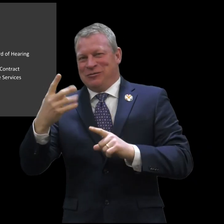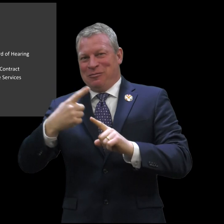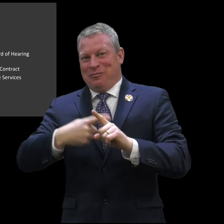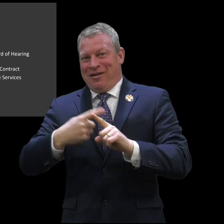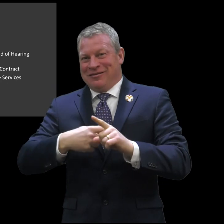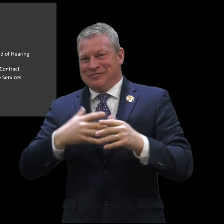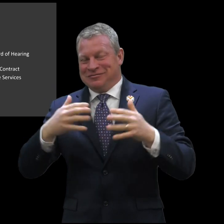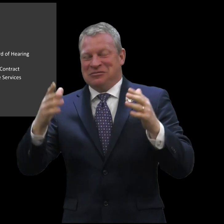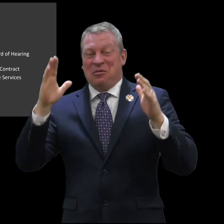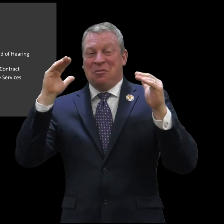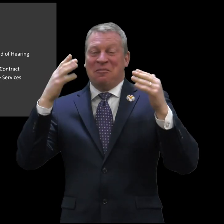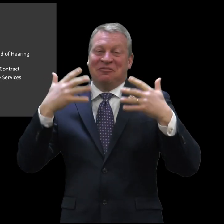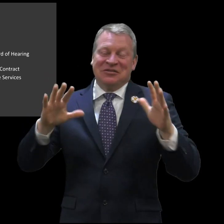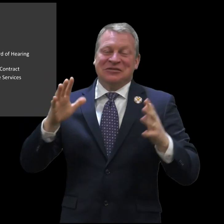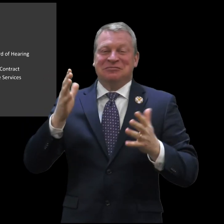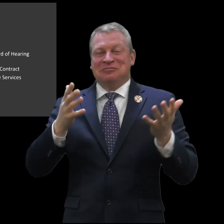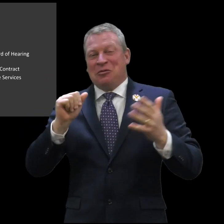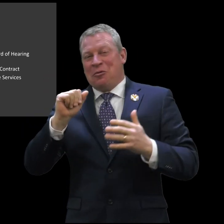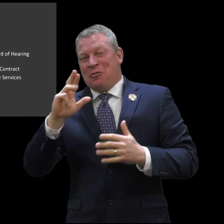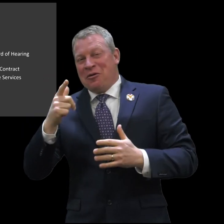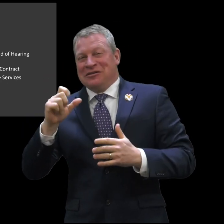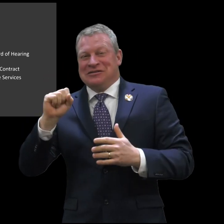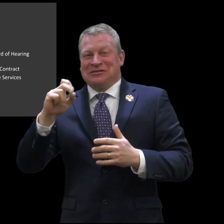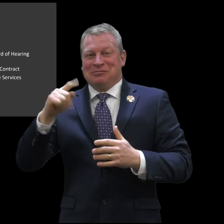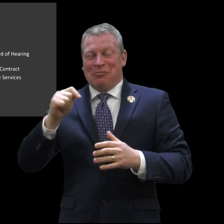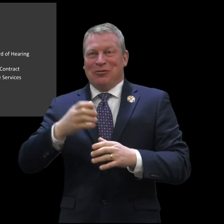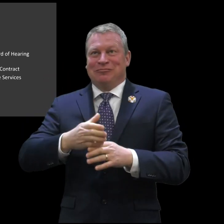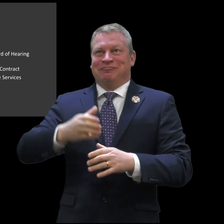statue come together over the next several months and we're hopeful that